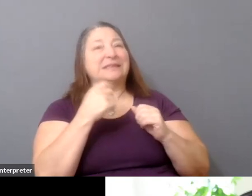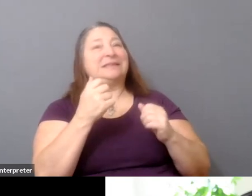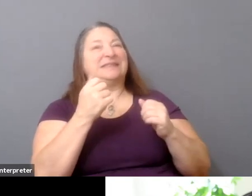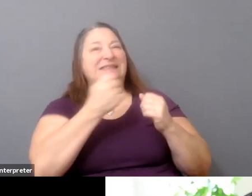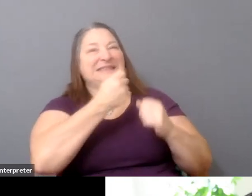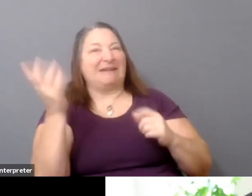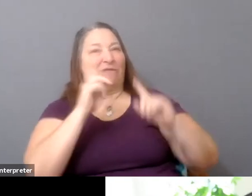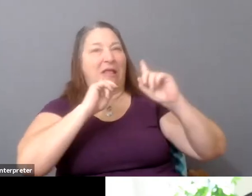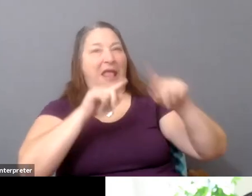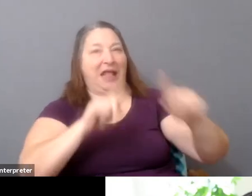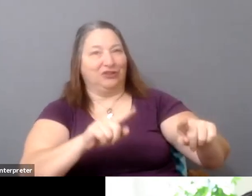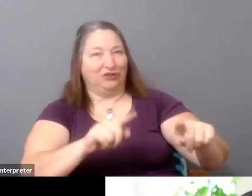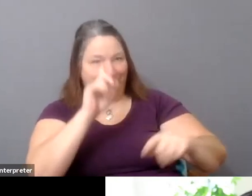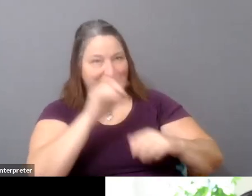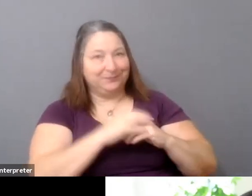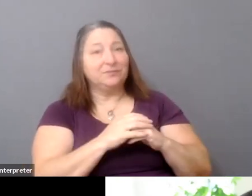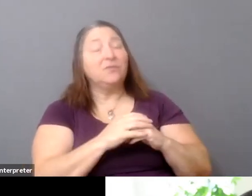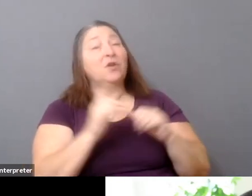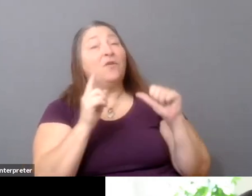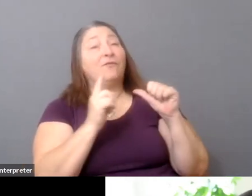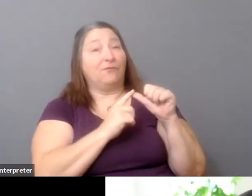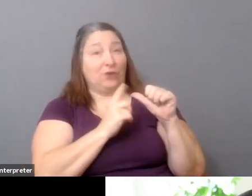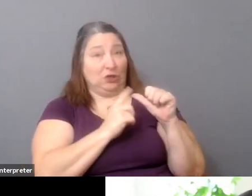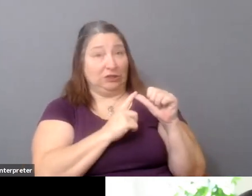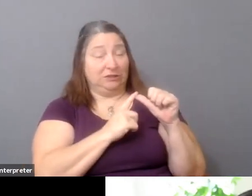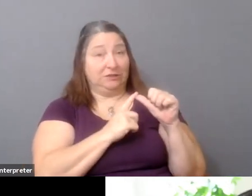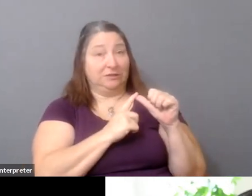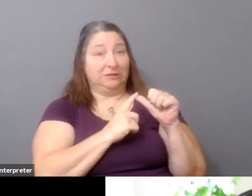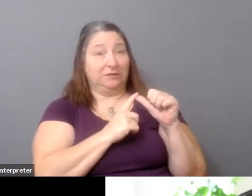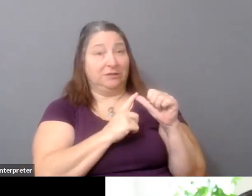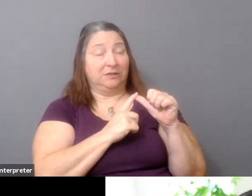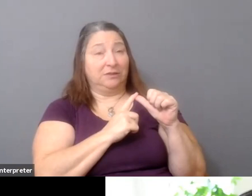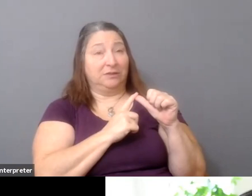So I think, first of all, we tend to not really acknowledge